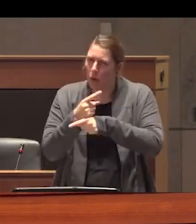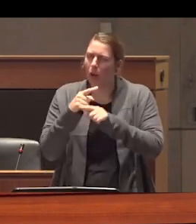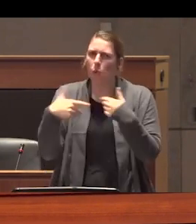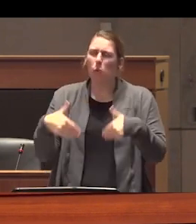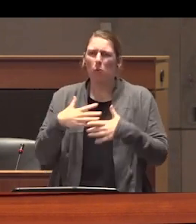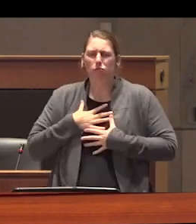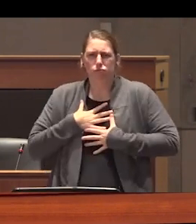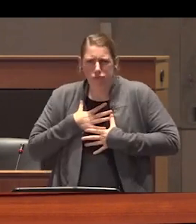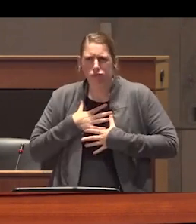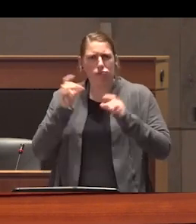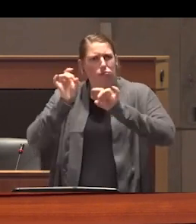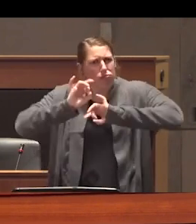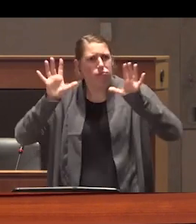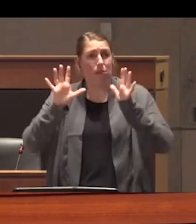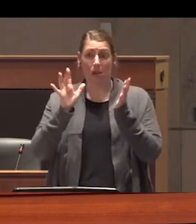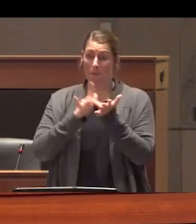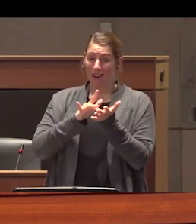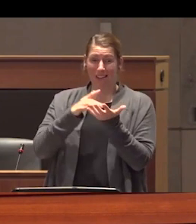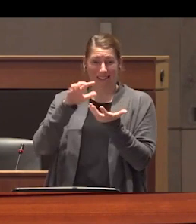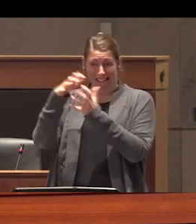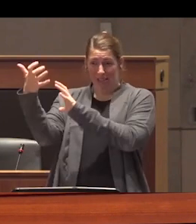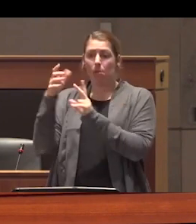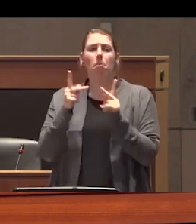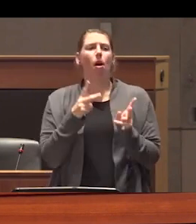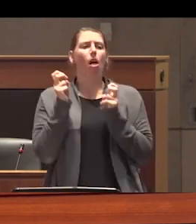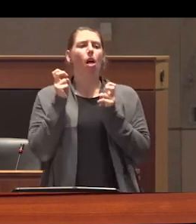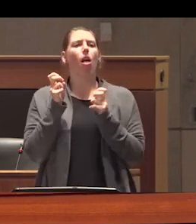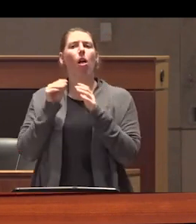reprehensible that this is a medical crisis that people are trying to politicize I can tell you we